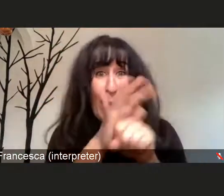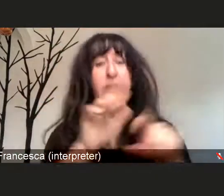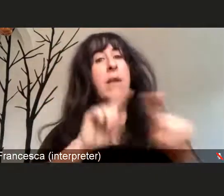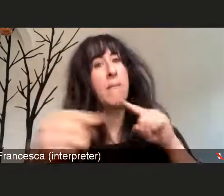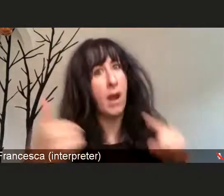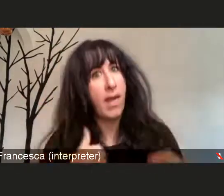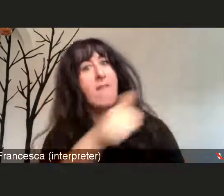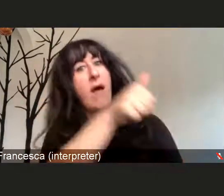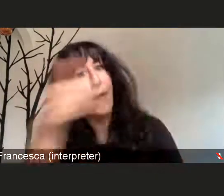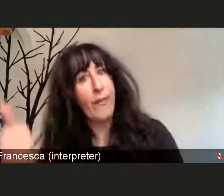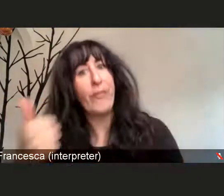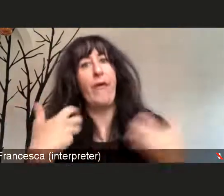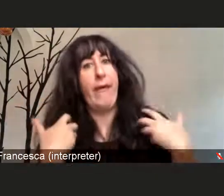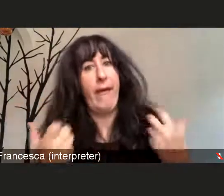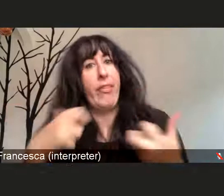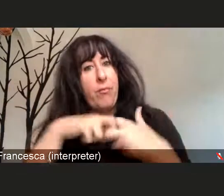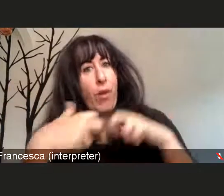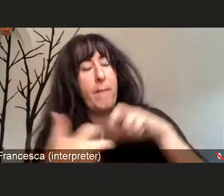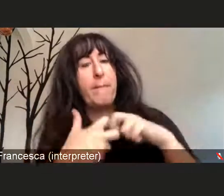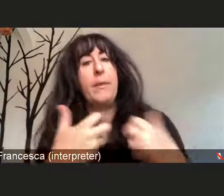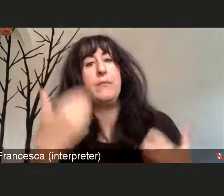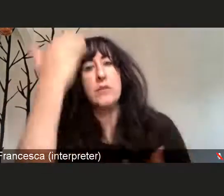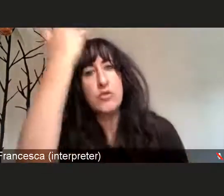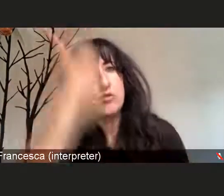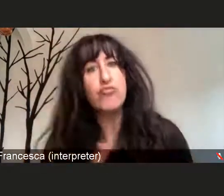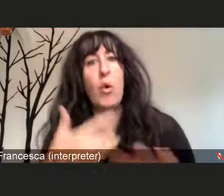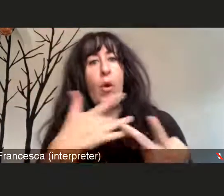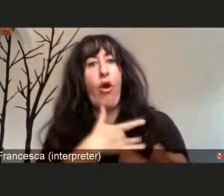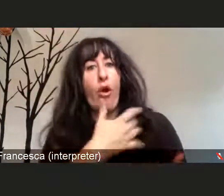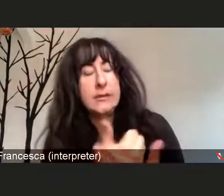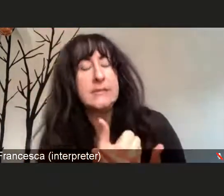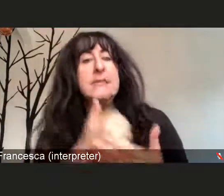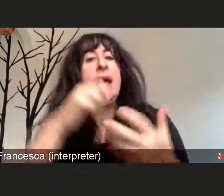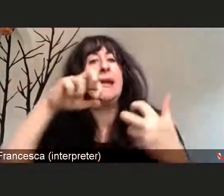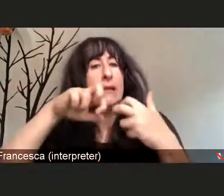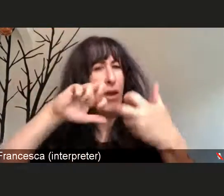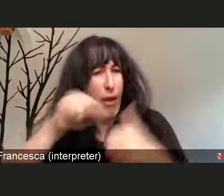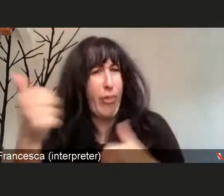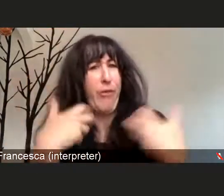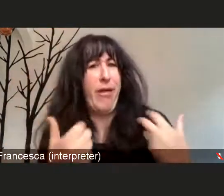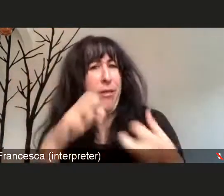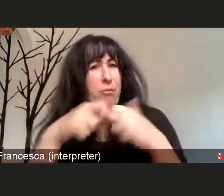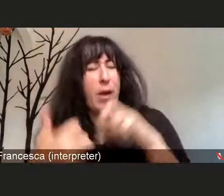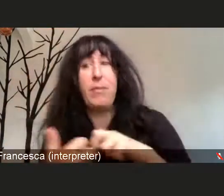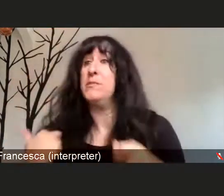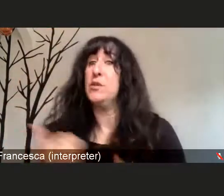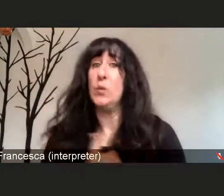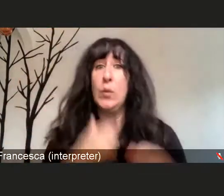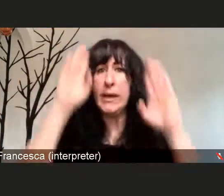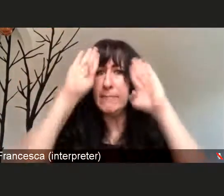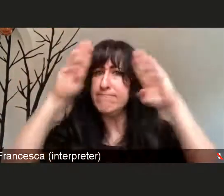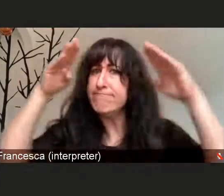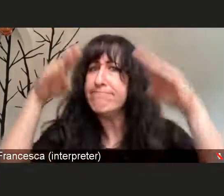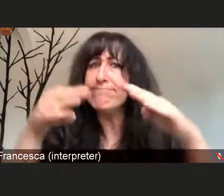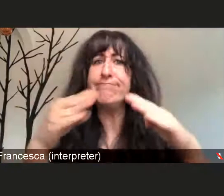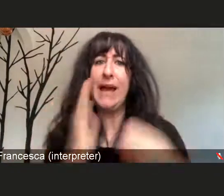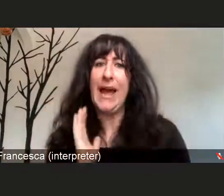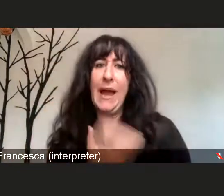The Beebe medical group is actually seeing more and more patients and taking care of their primary care and their secondary care issues,